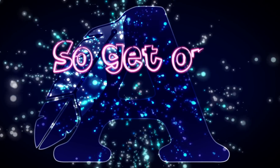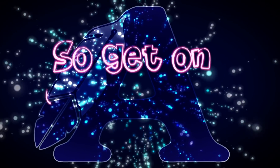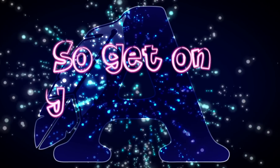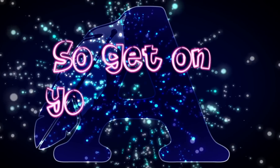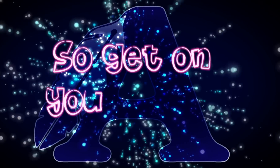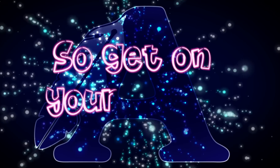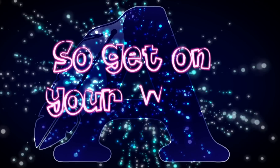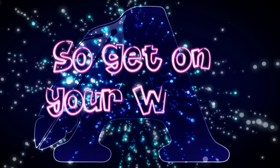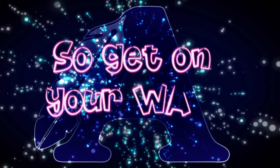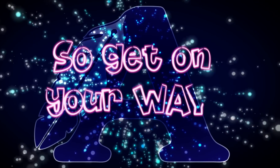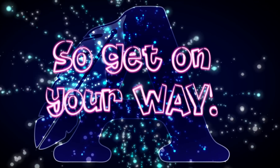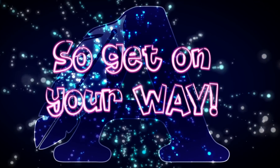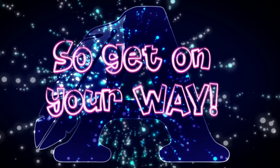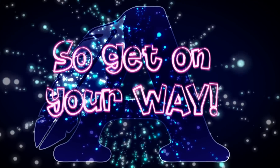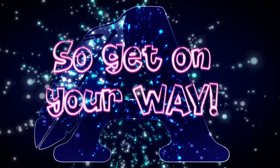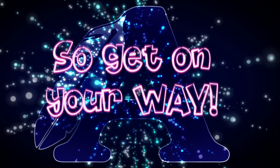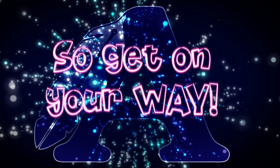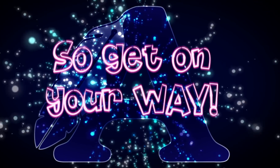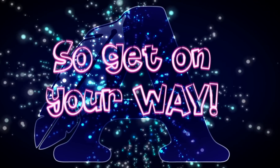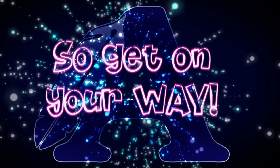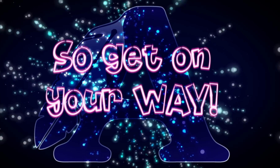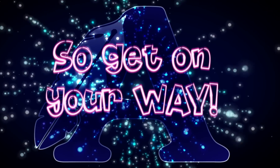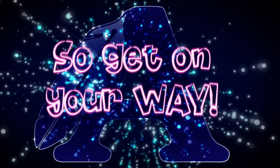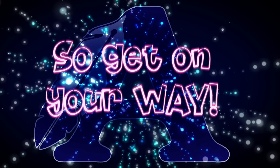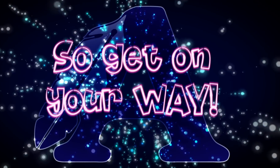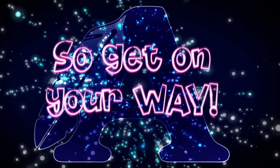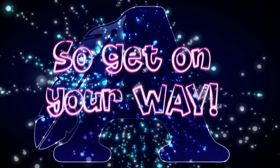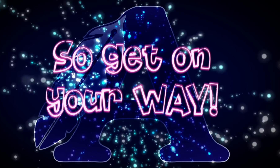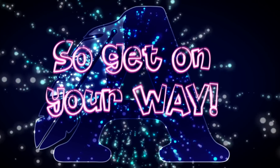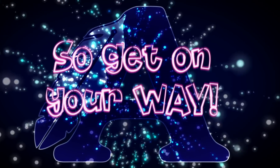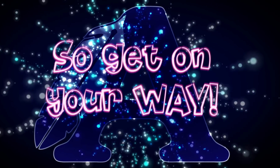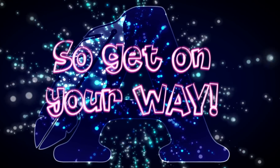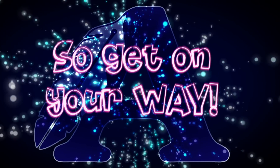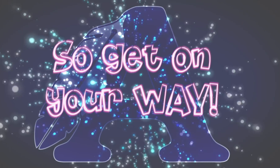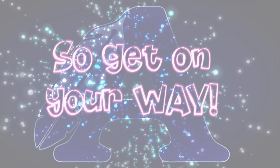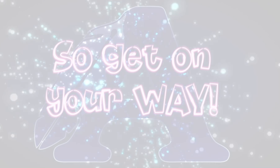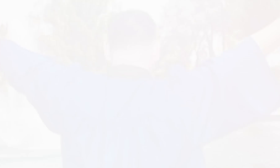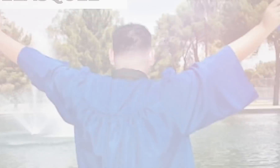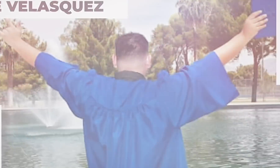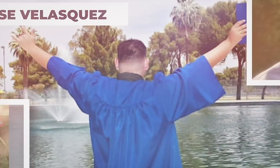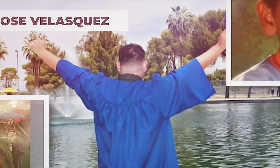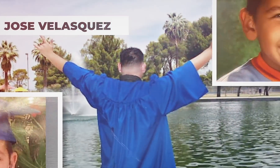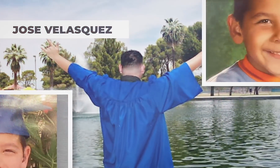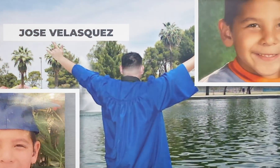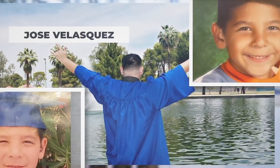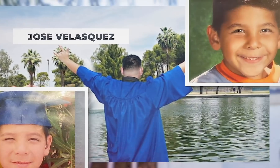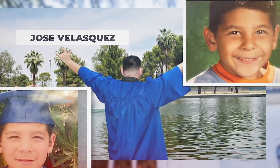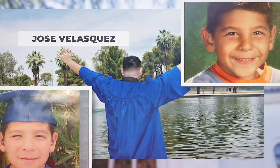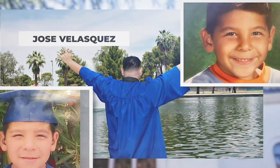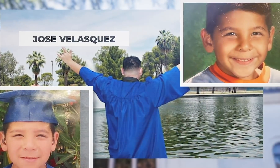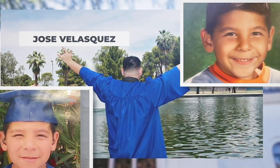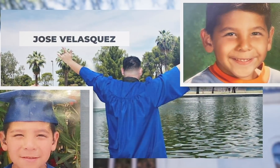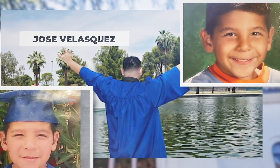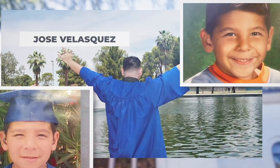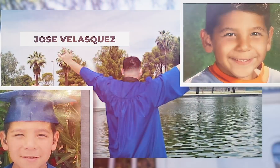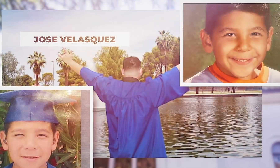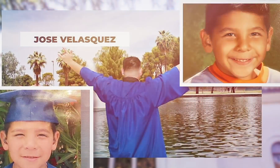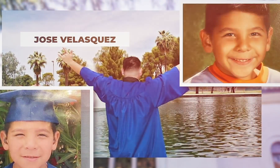SO GET ON YOUR WAY! A PHOTO SLIDESHOW BEGINS WE SEE JOSE VELASQUEZ IN HIS CAP AND GOWN.